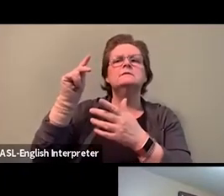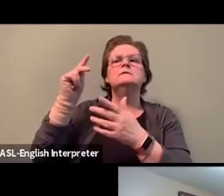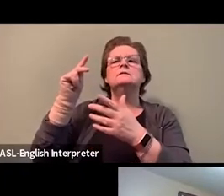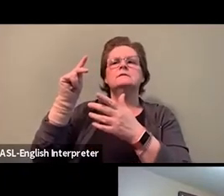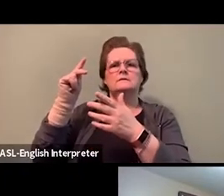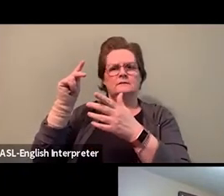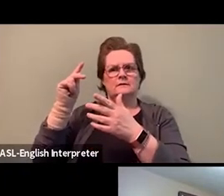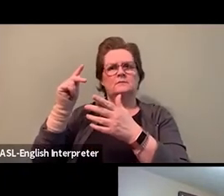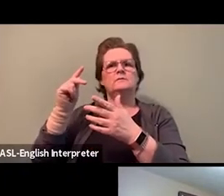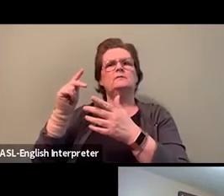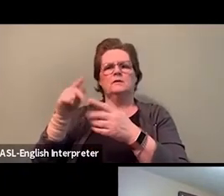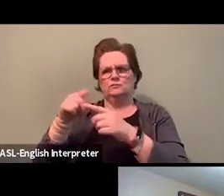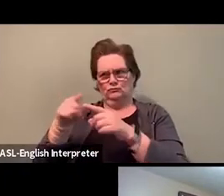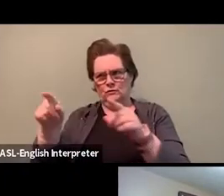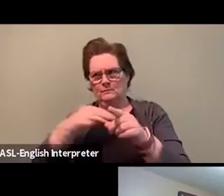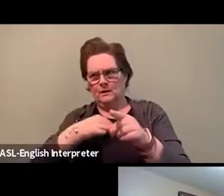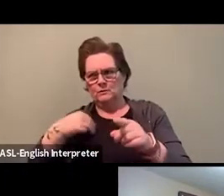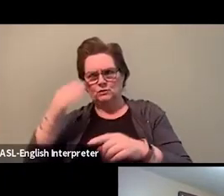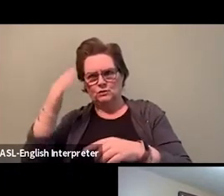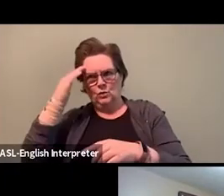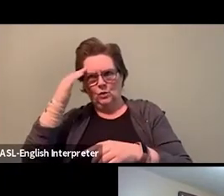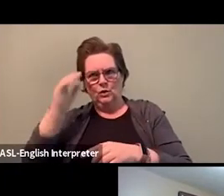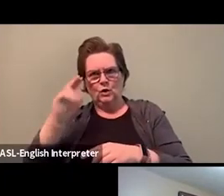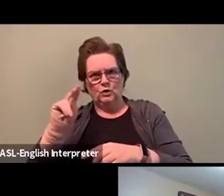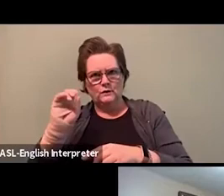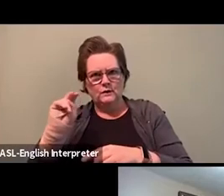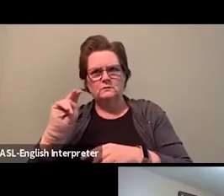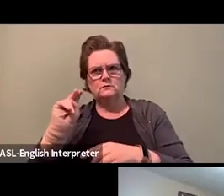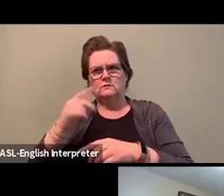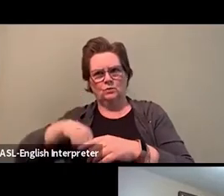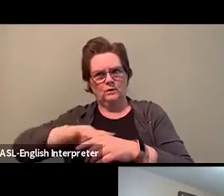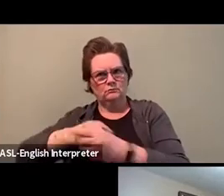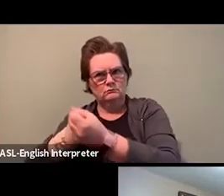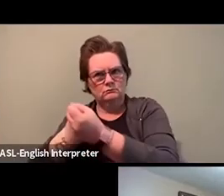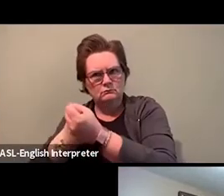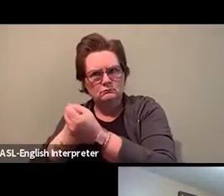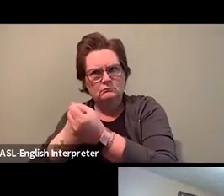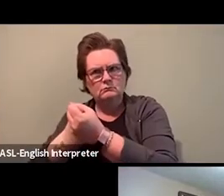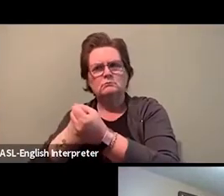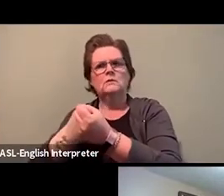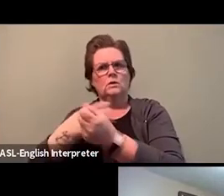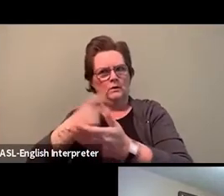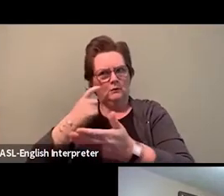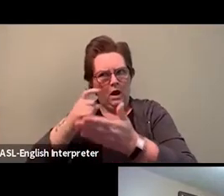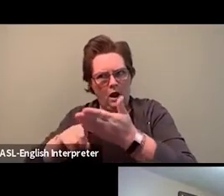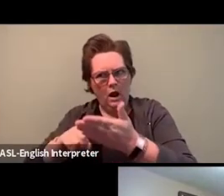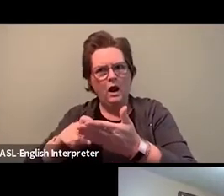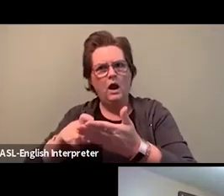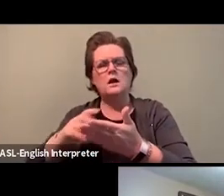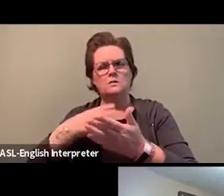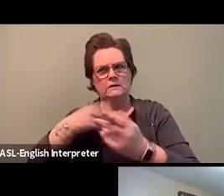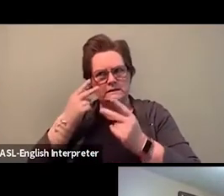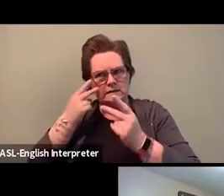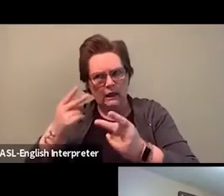and to validate people's experiences, and to help them along this journey with us. So it's been a blessed experience for me,